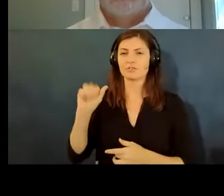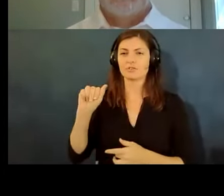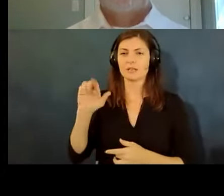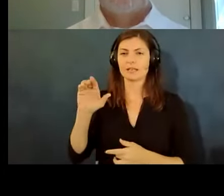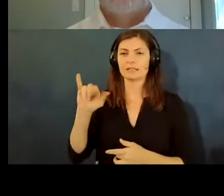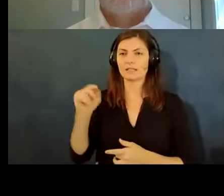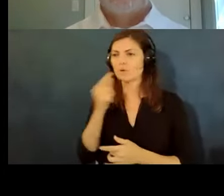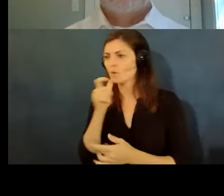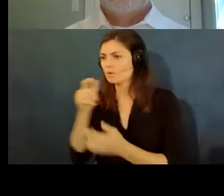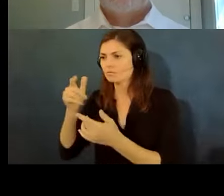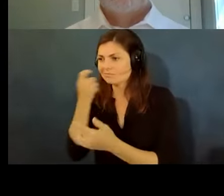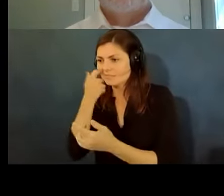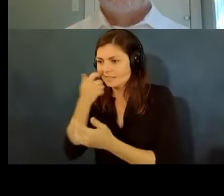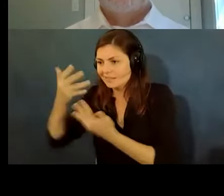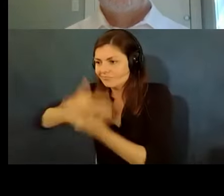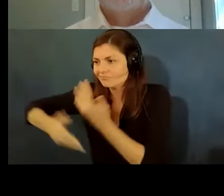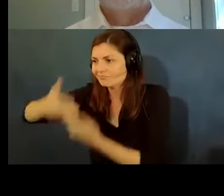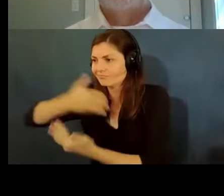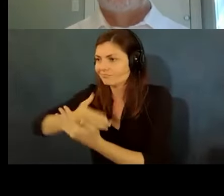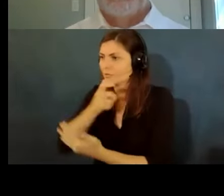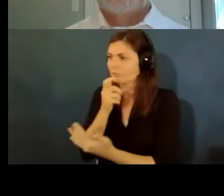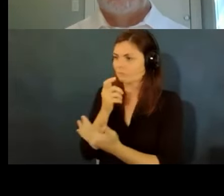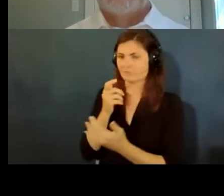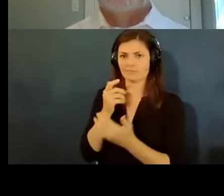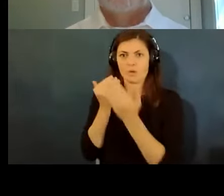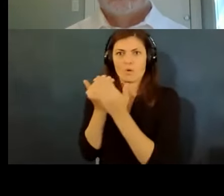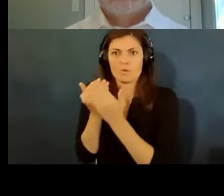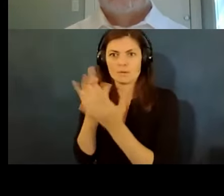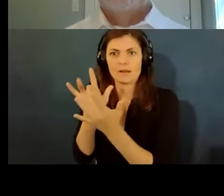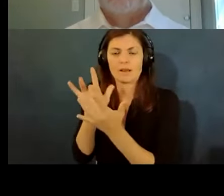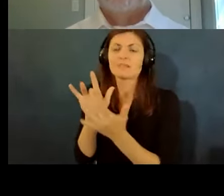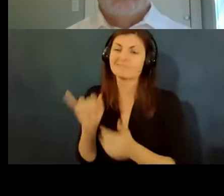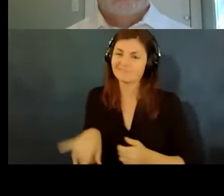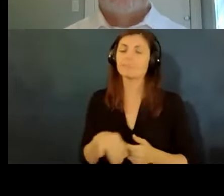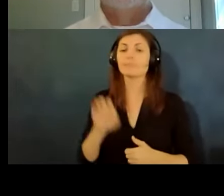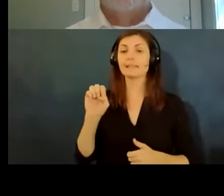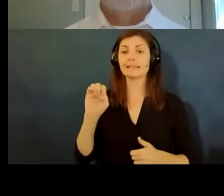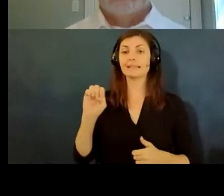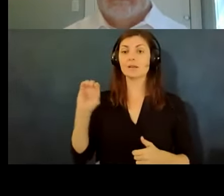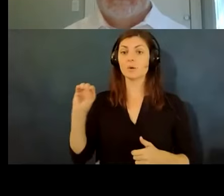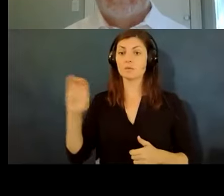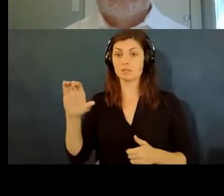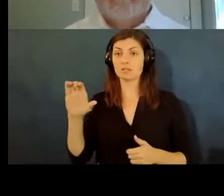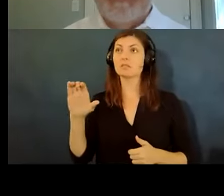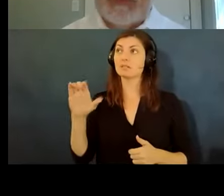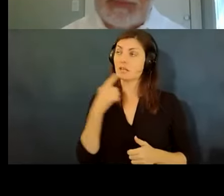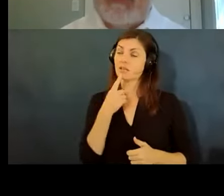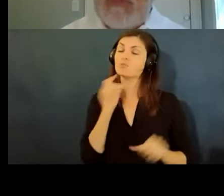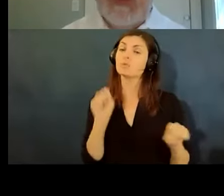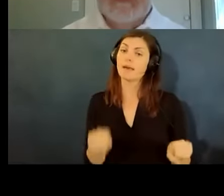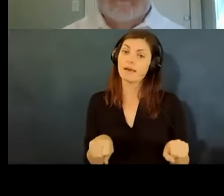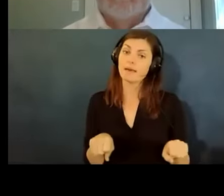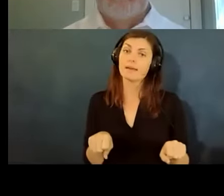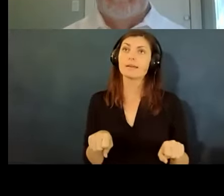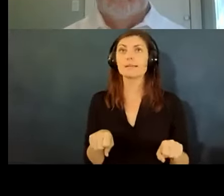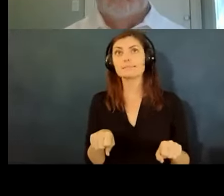and so what the eeoc is suggesting is it's okay to say something like somebody who